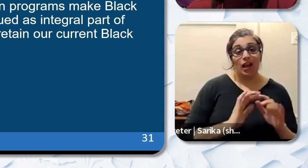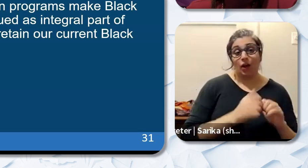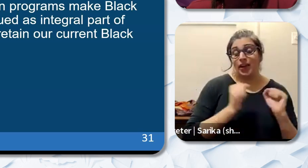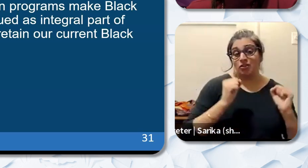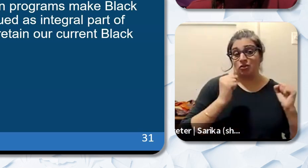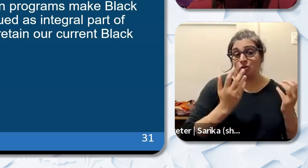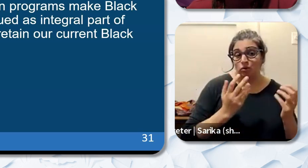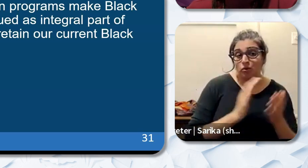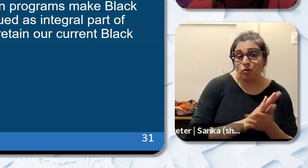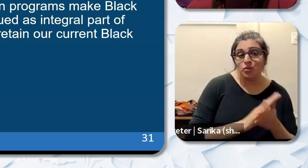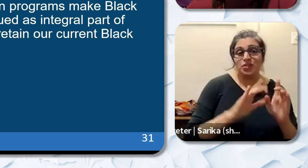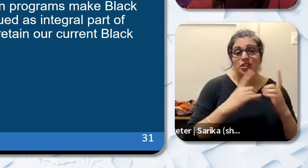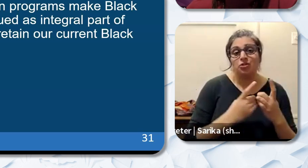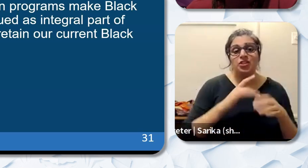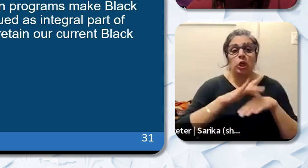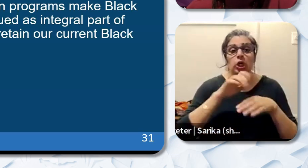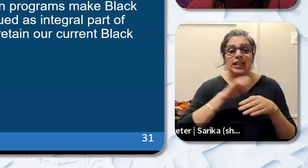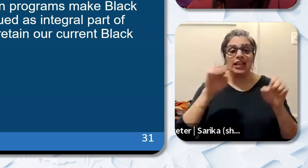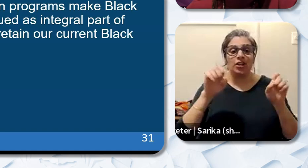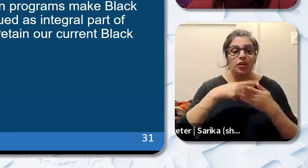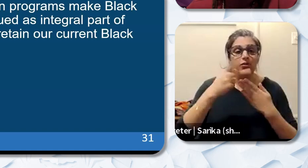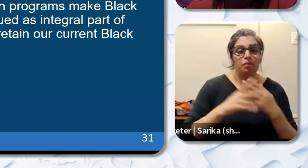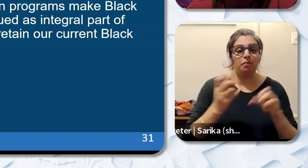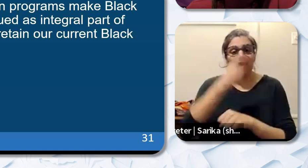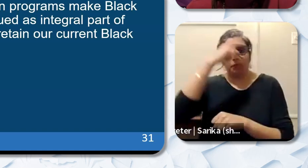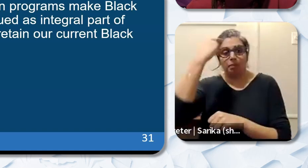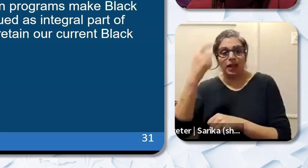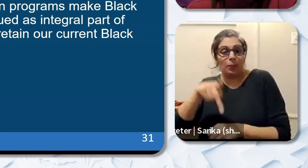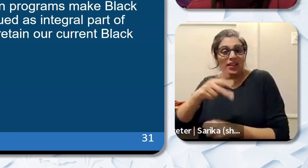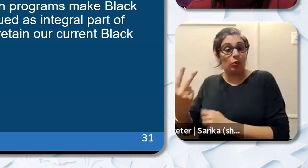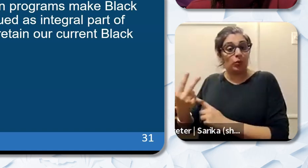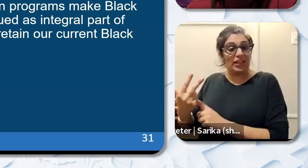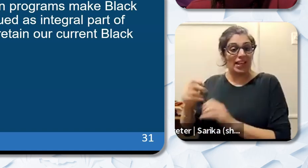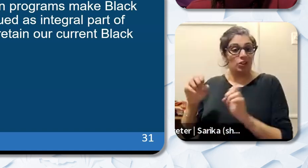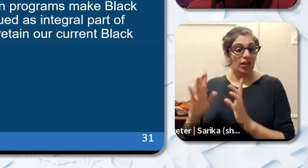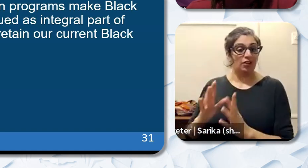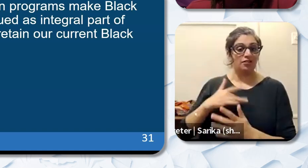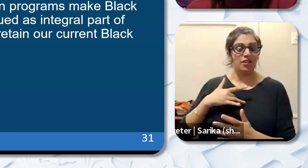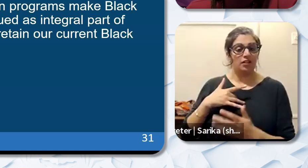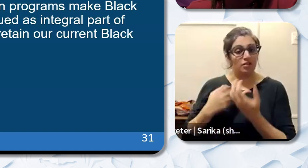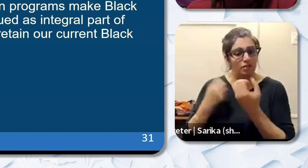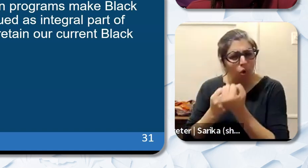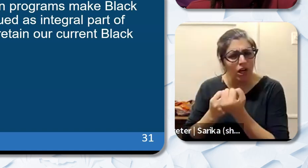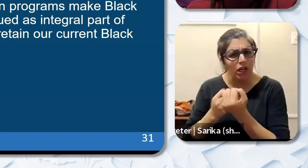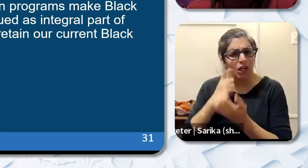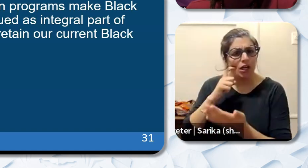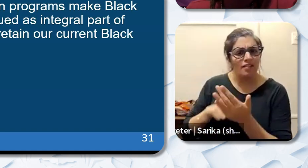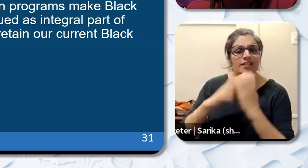early education programs make Black P-3 educators feel supported seen and valued as integral parts